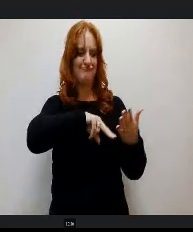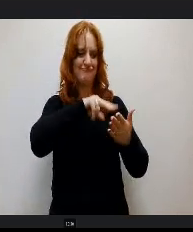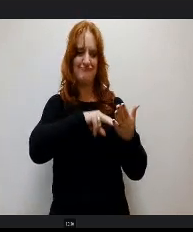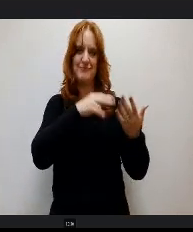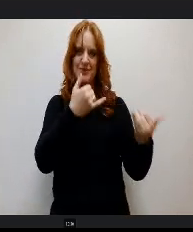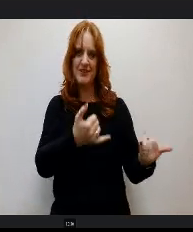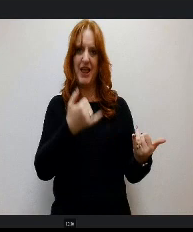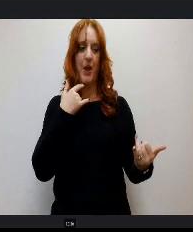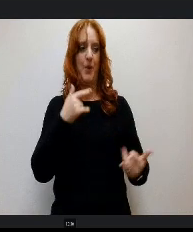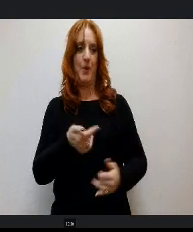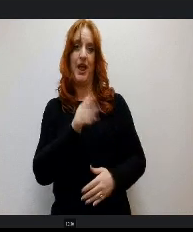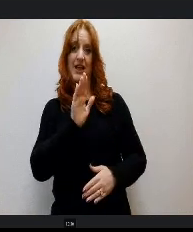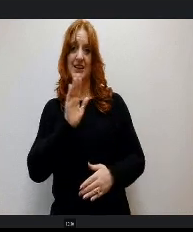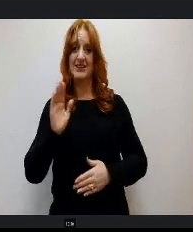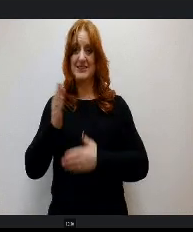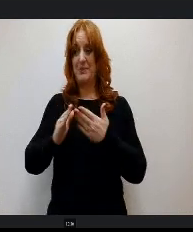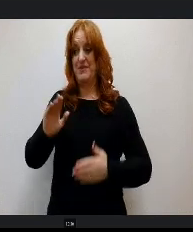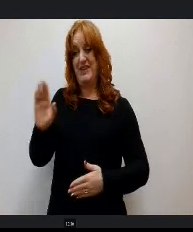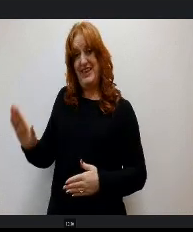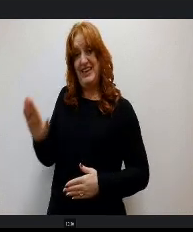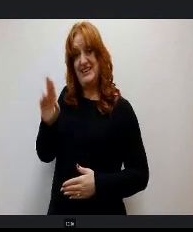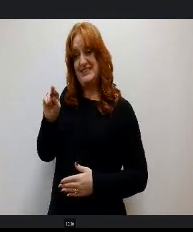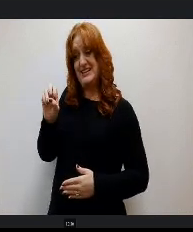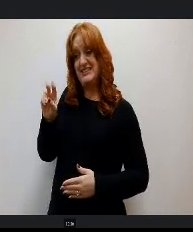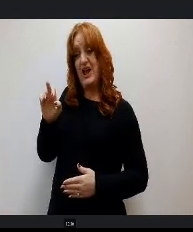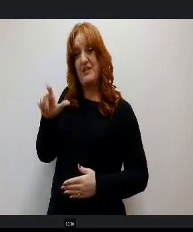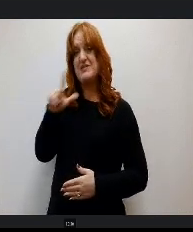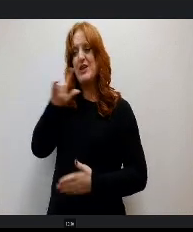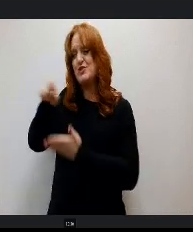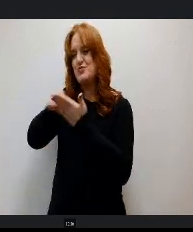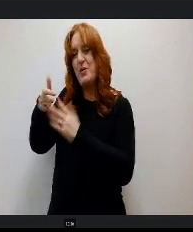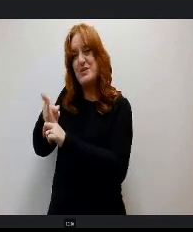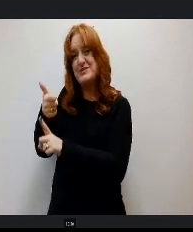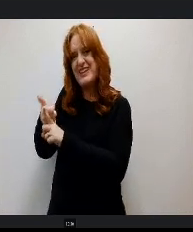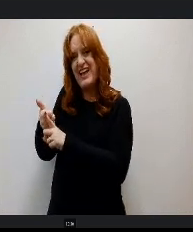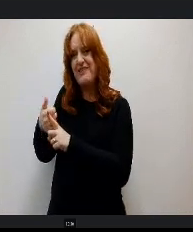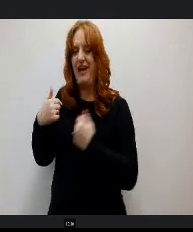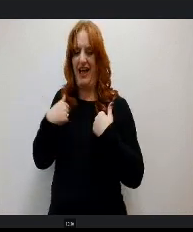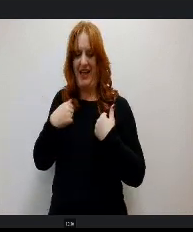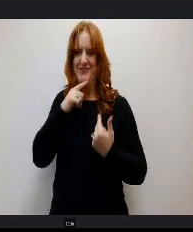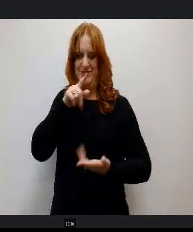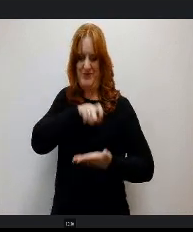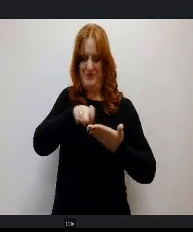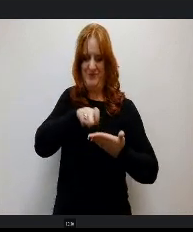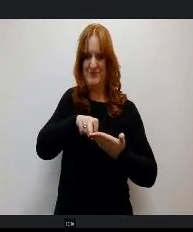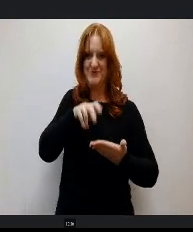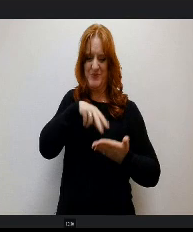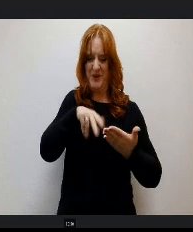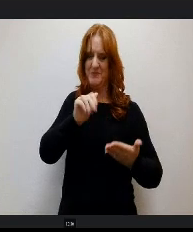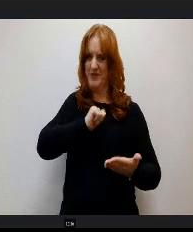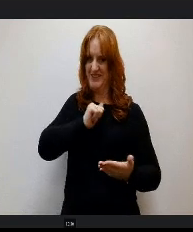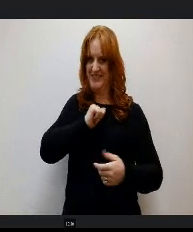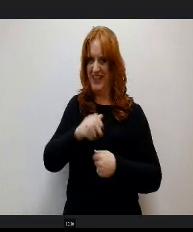s novels were some of the first ones that I picked up and read. So a few years later, to no one's surprise but mine, I became a teacher.